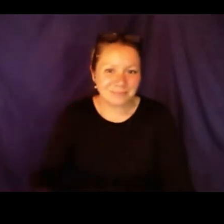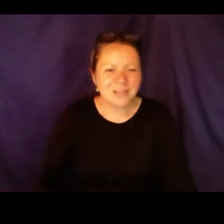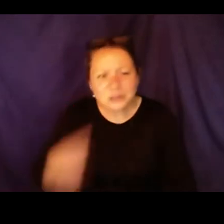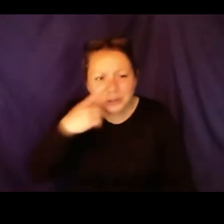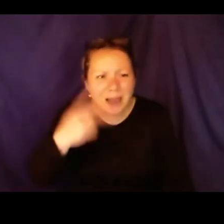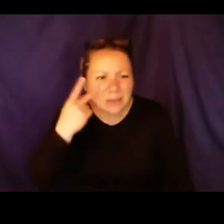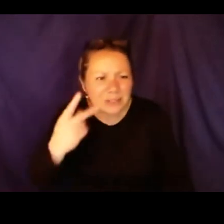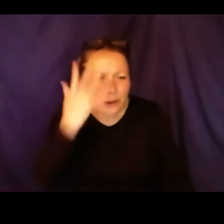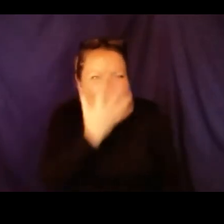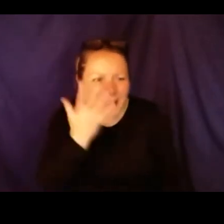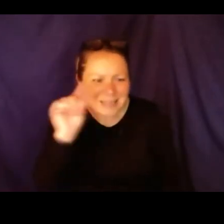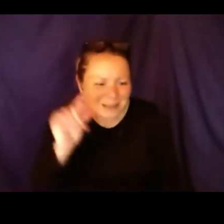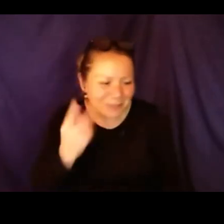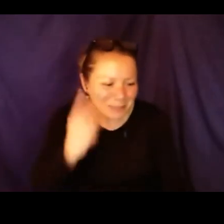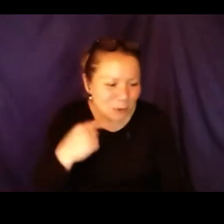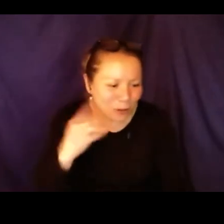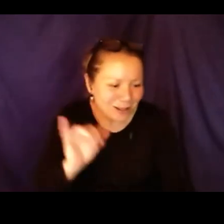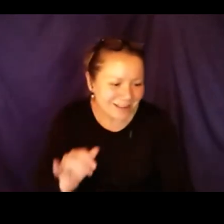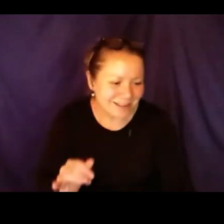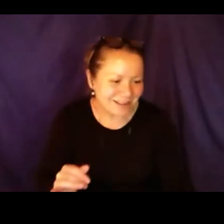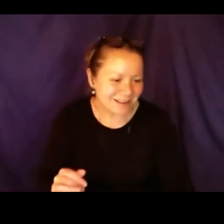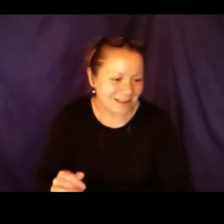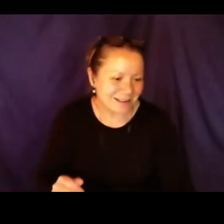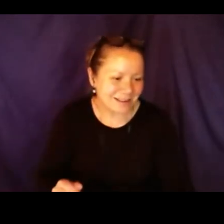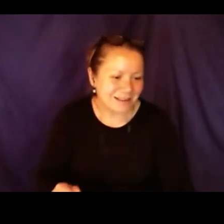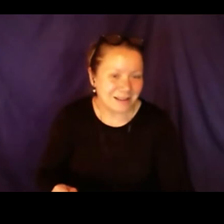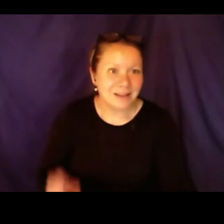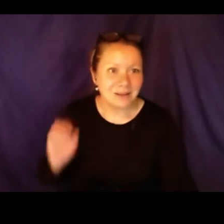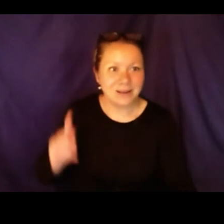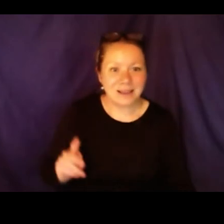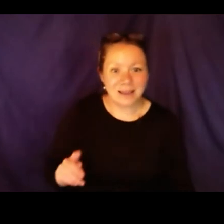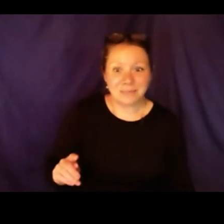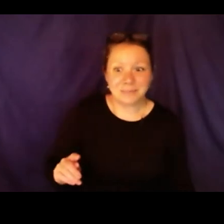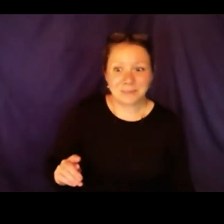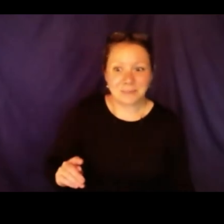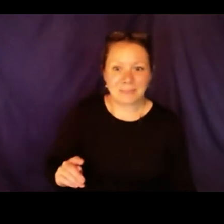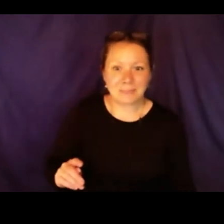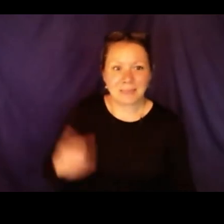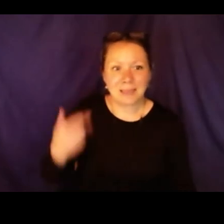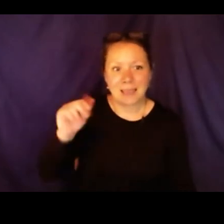nd, yeah. Thank you. >> Thank you, Hannah. Can you share your face a little? I